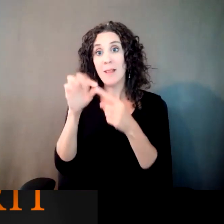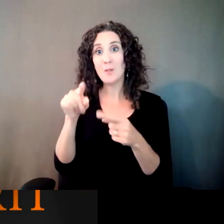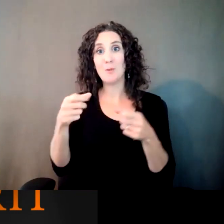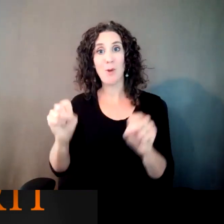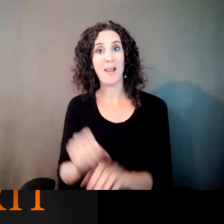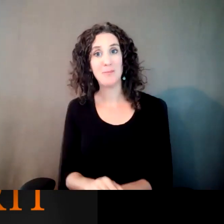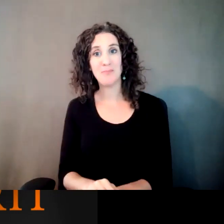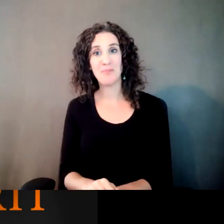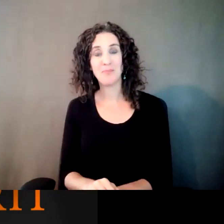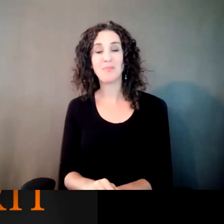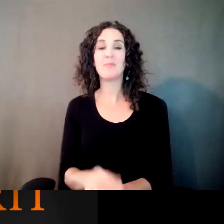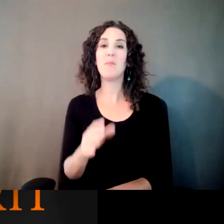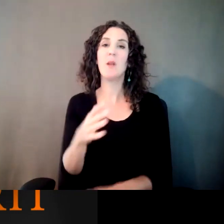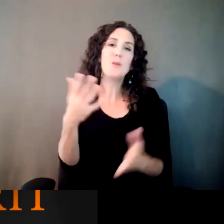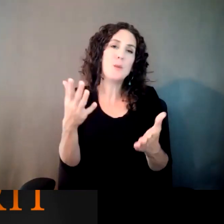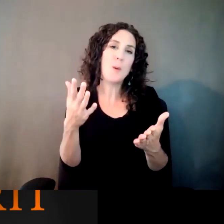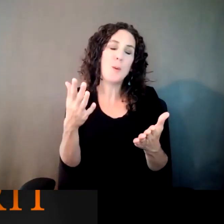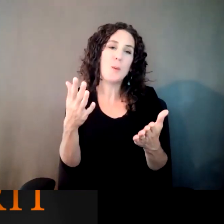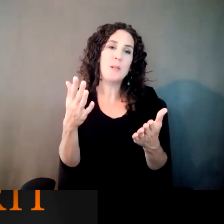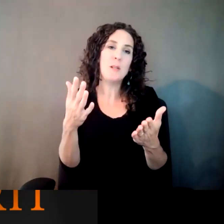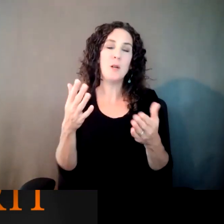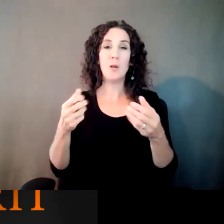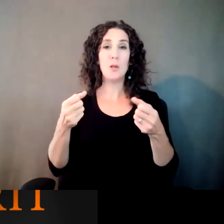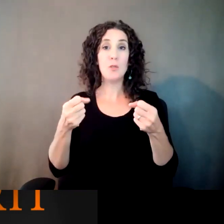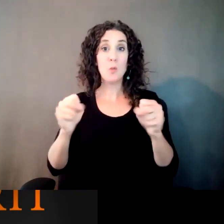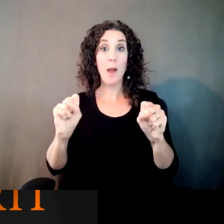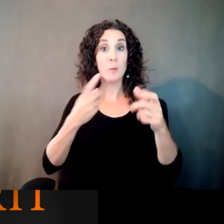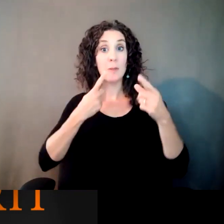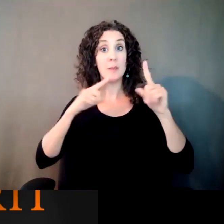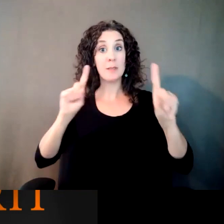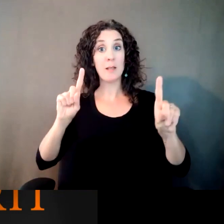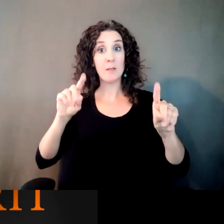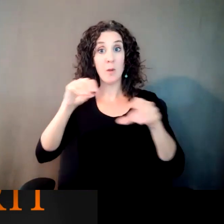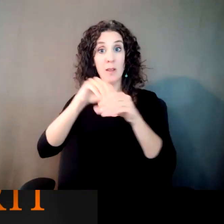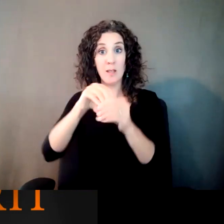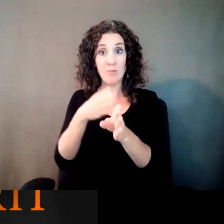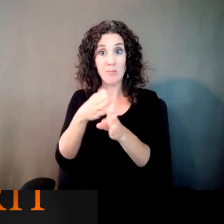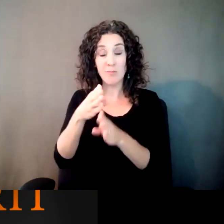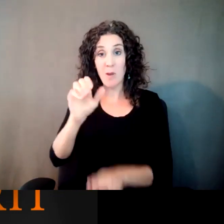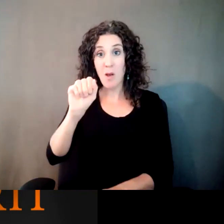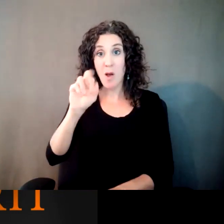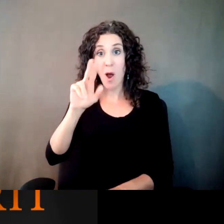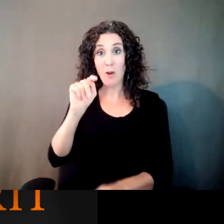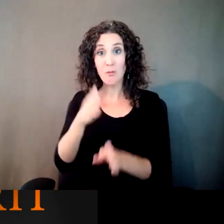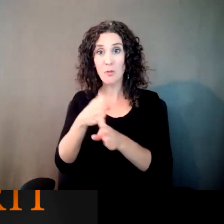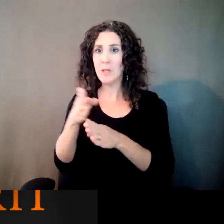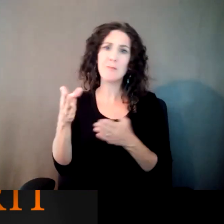And trying to make a career in the arts is not -- it's not easy. And it's not something